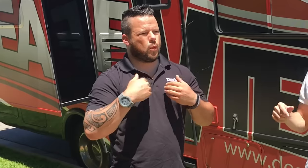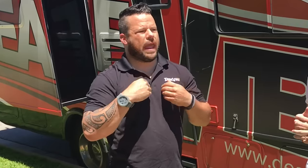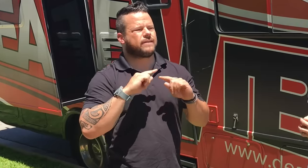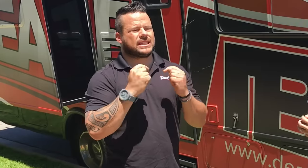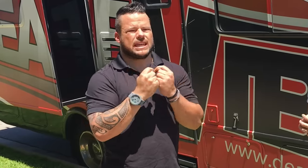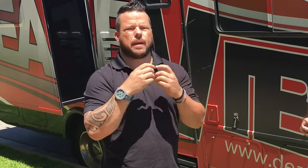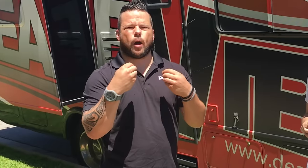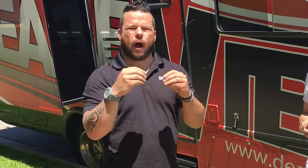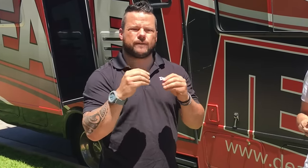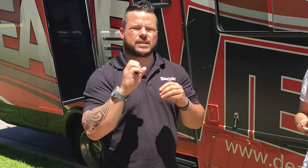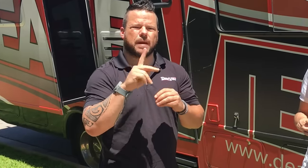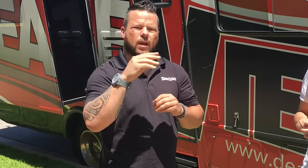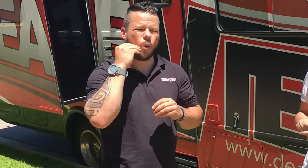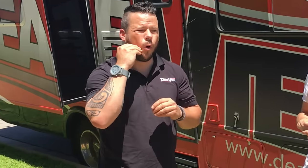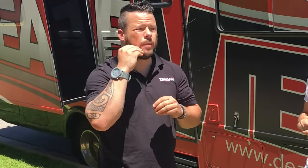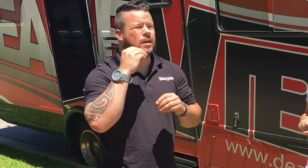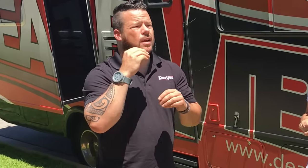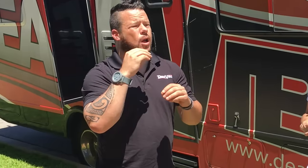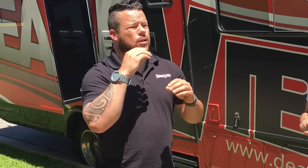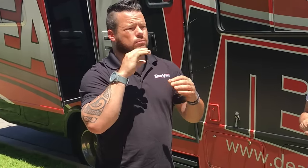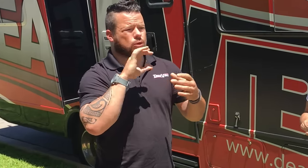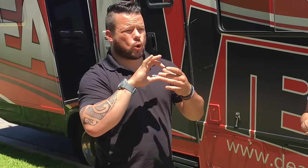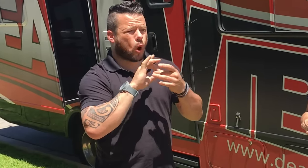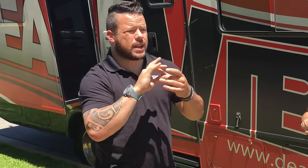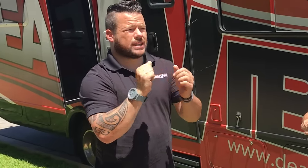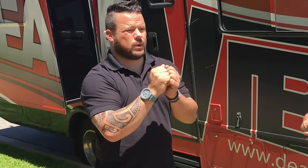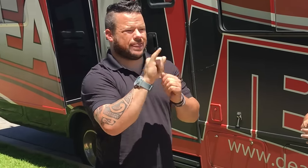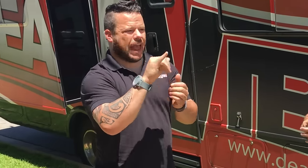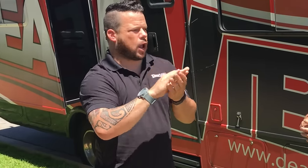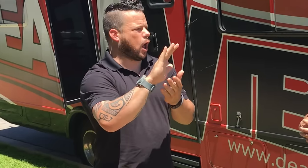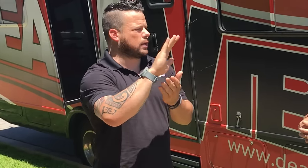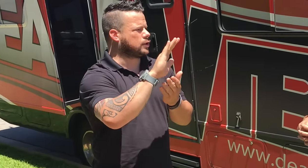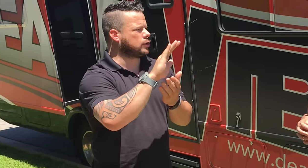Brian: We have a team at the office back home that coordinates with that college,